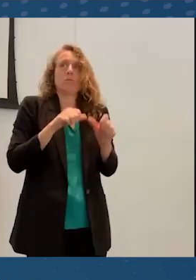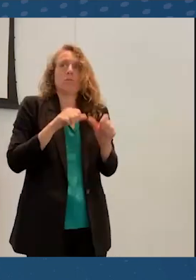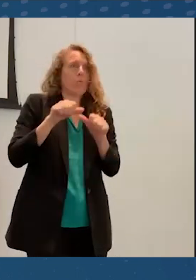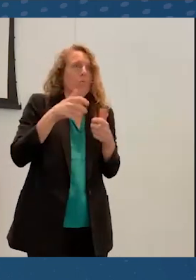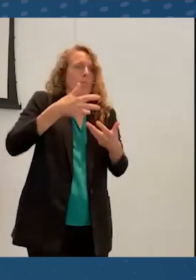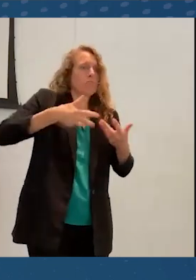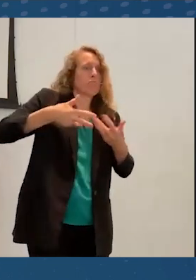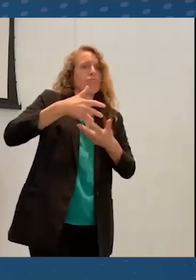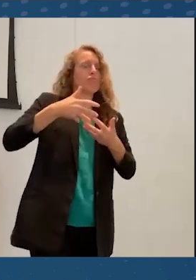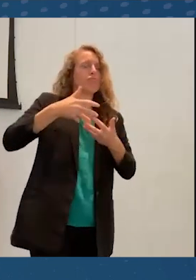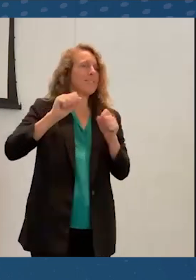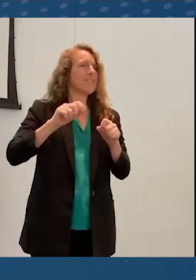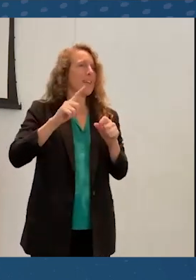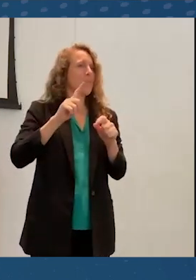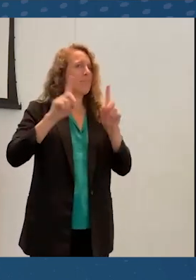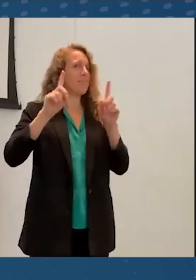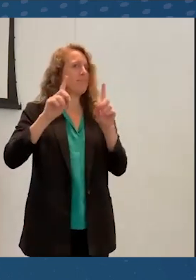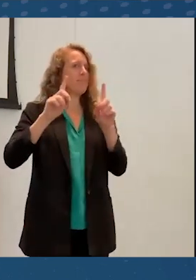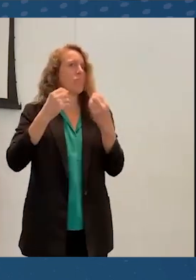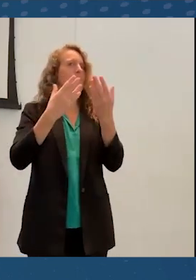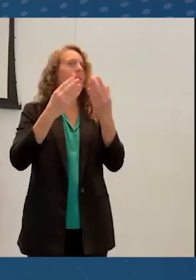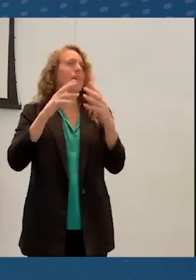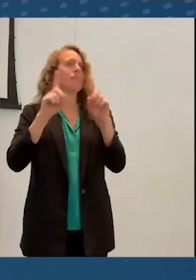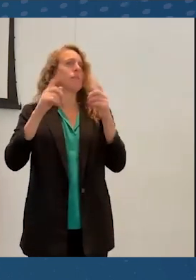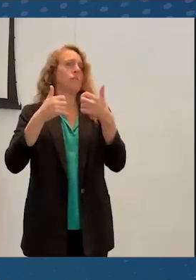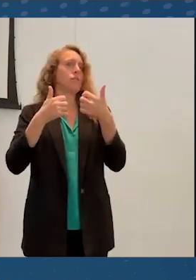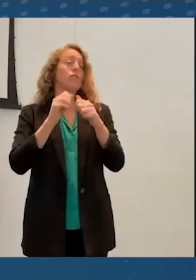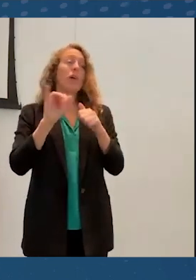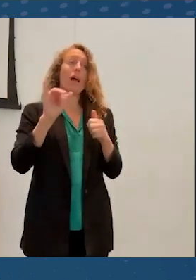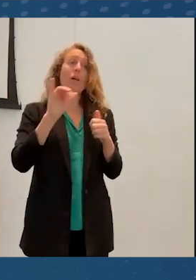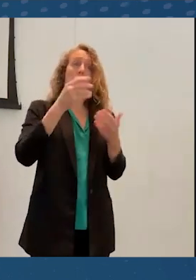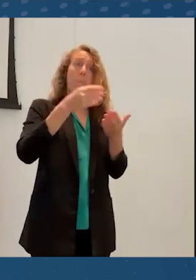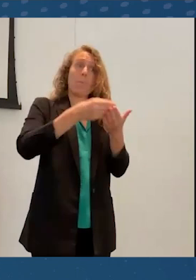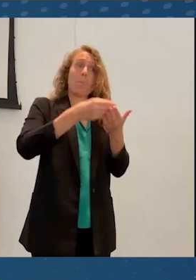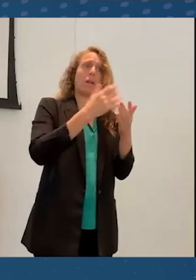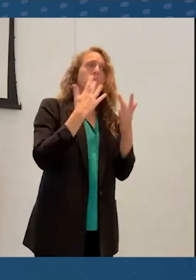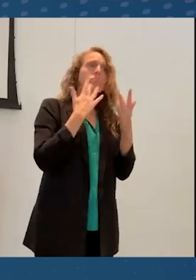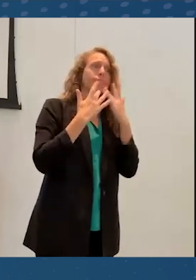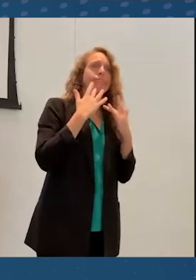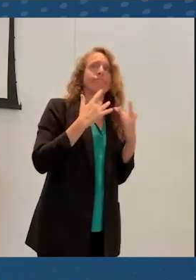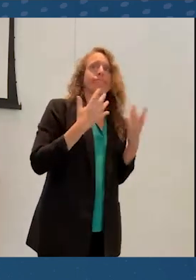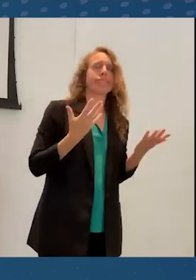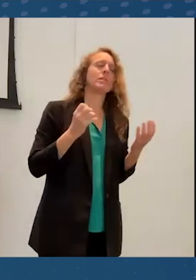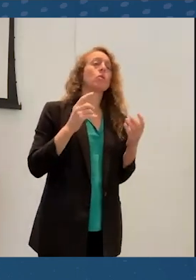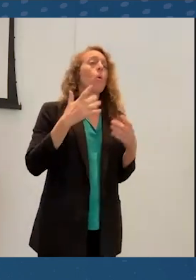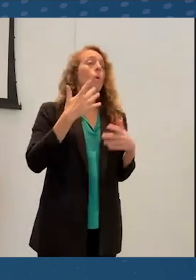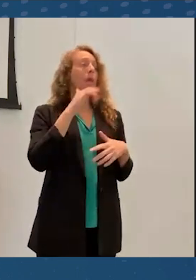And there are also financial constraints. So we're fortunate to be able to gather together,